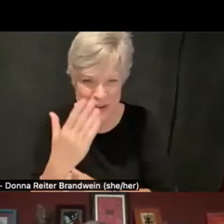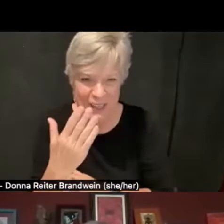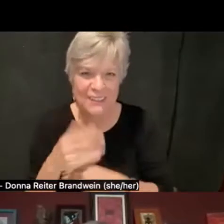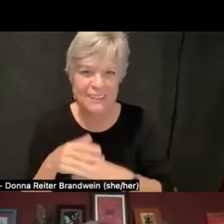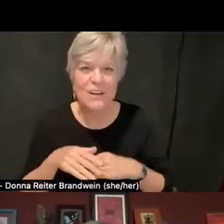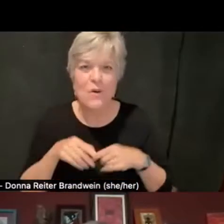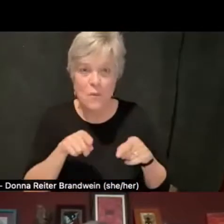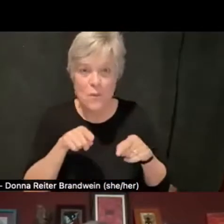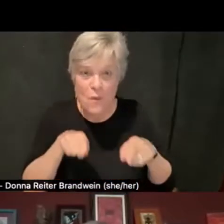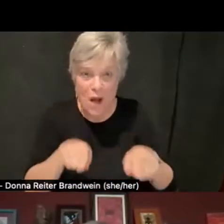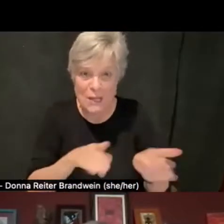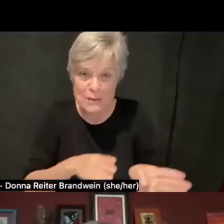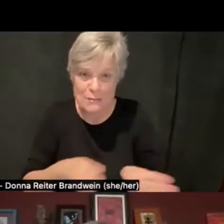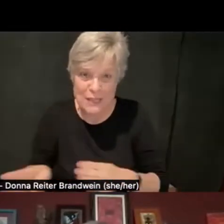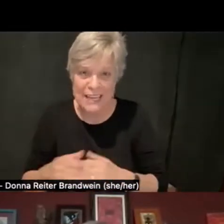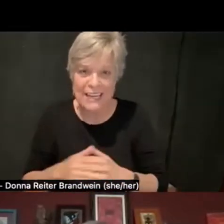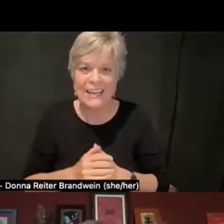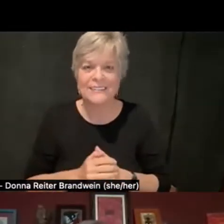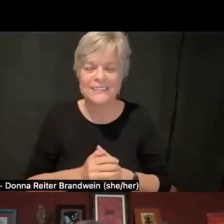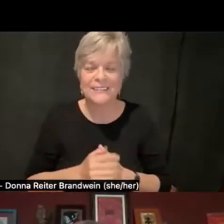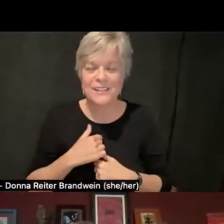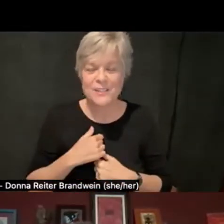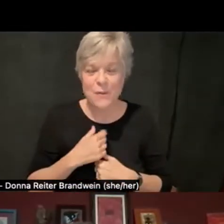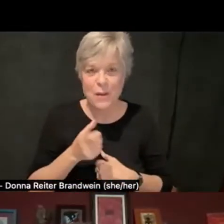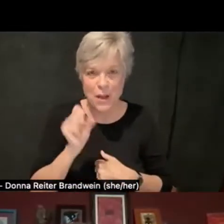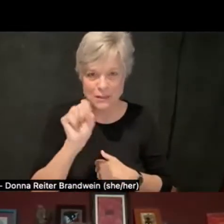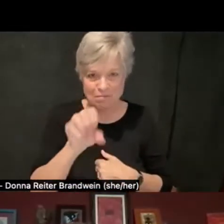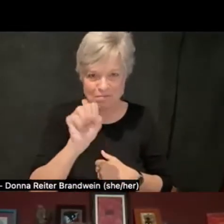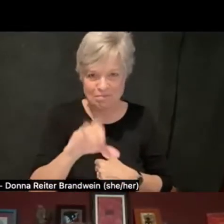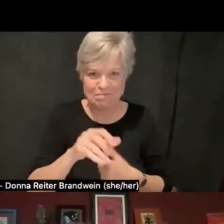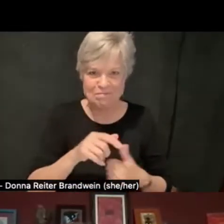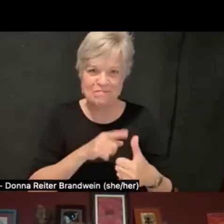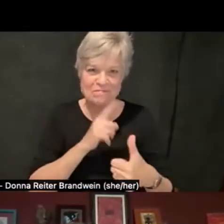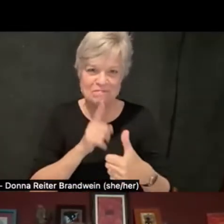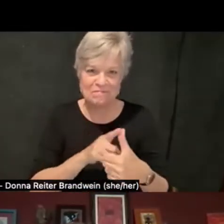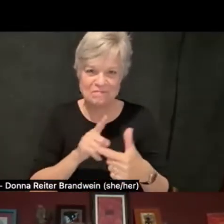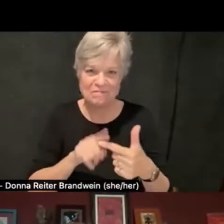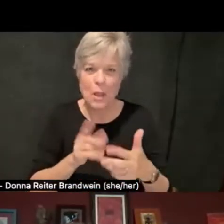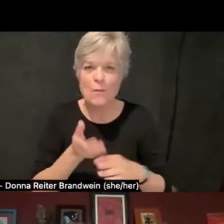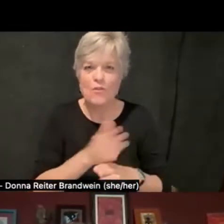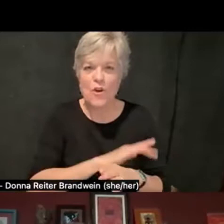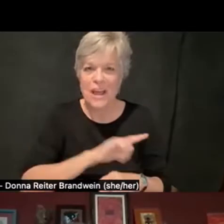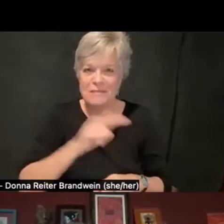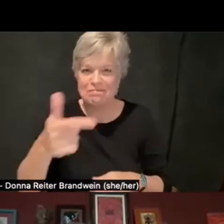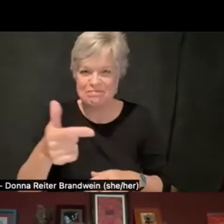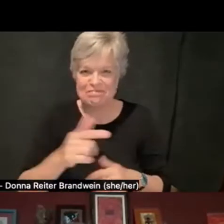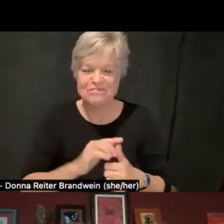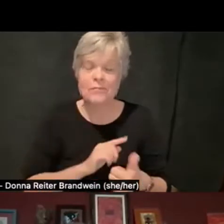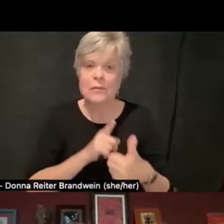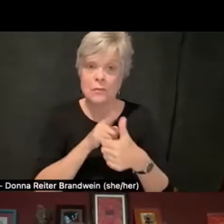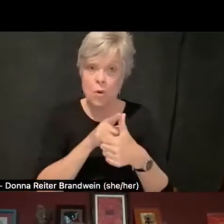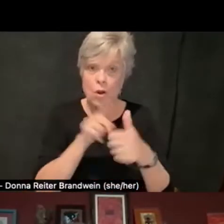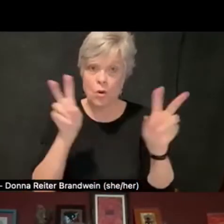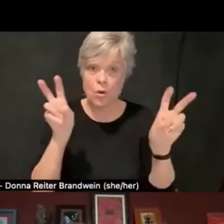before I hand it over, hand the mic over. So one is a quote from a student